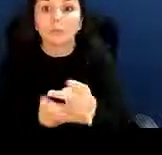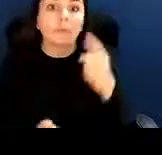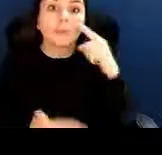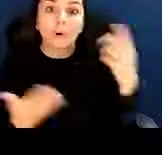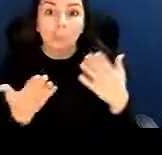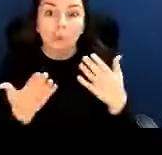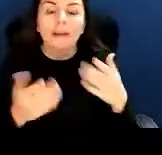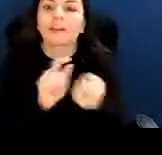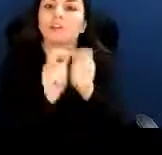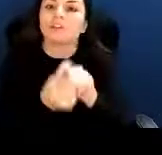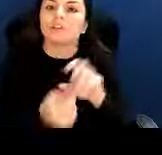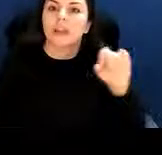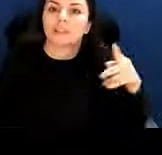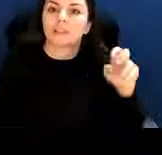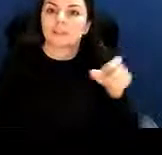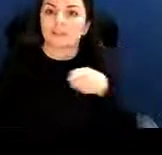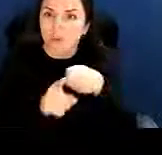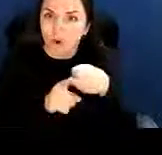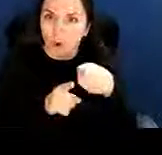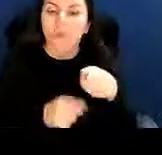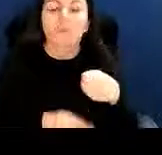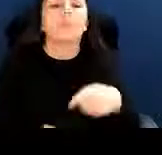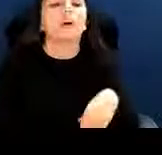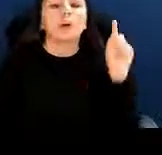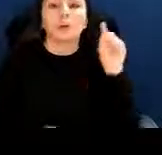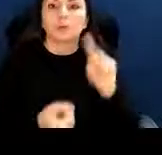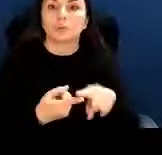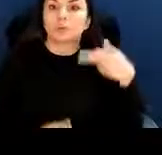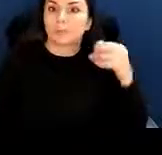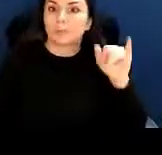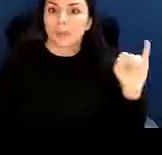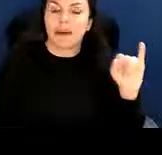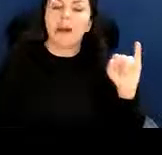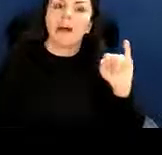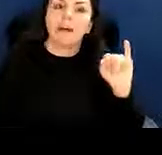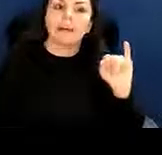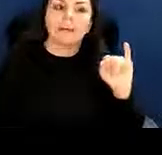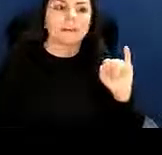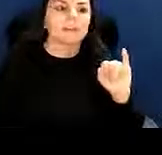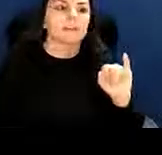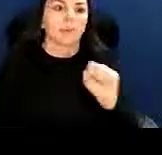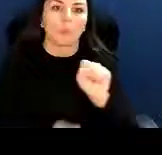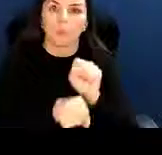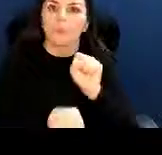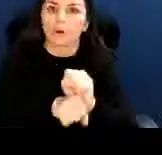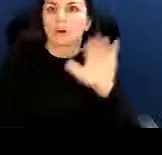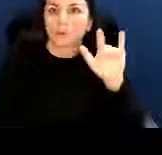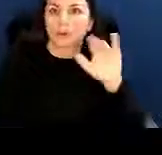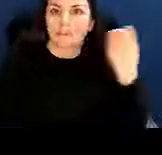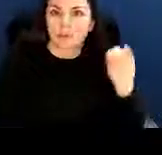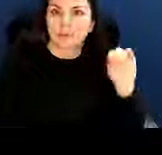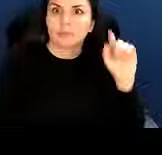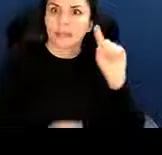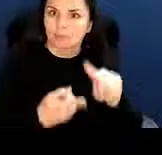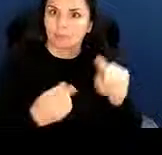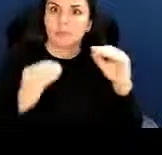reducing principal investigator effort by 25 percent or more, going from a single PI to a multi PI.